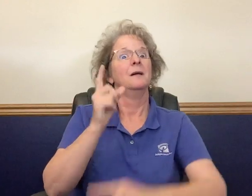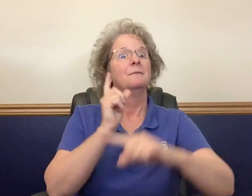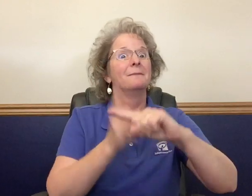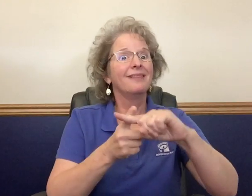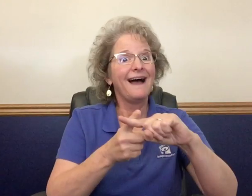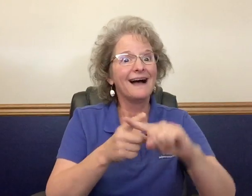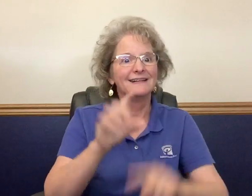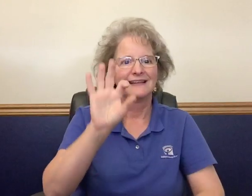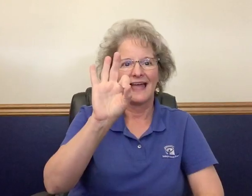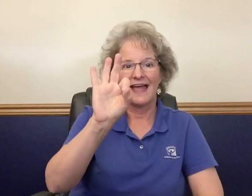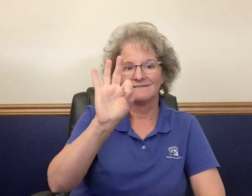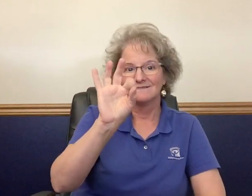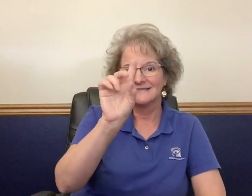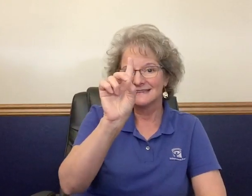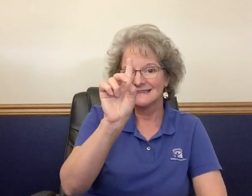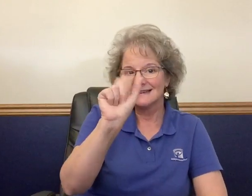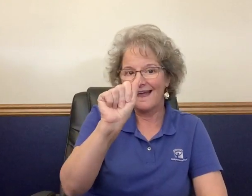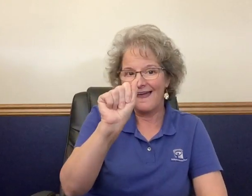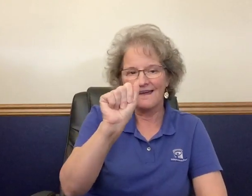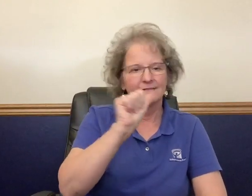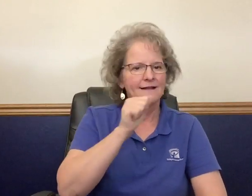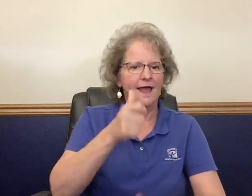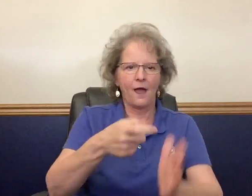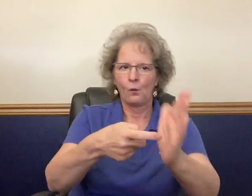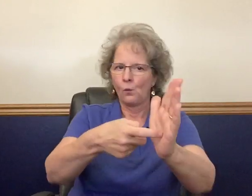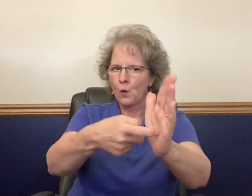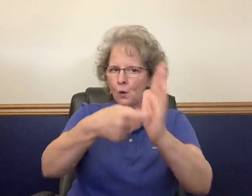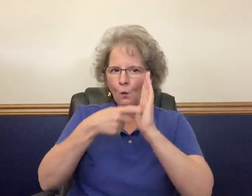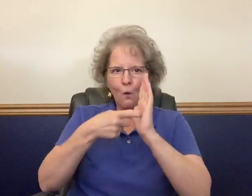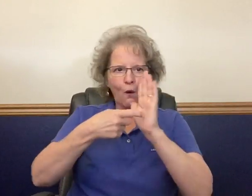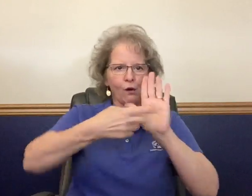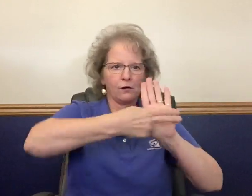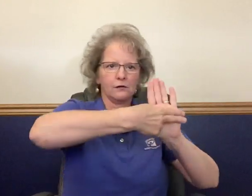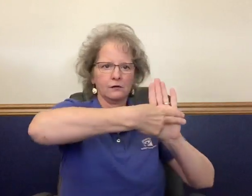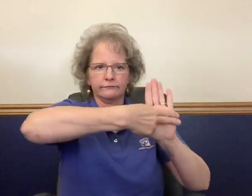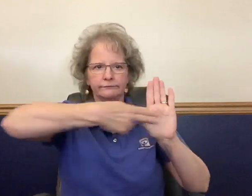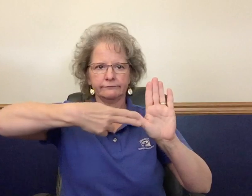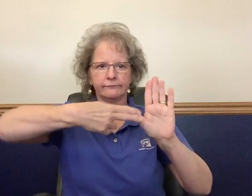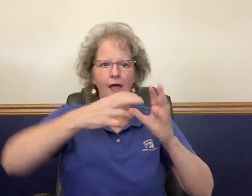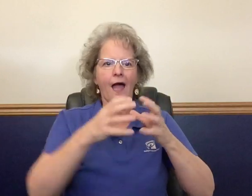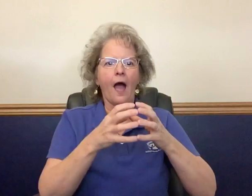Plus did you know that Food and Drug Administration (FDA) does not require to label